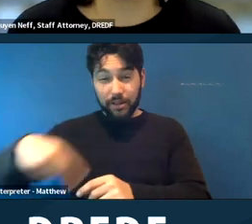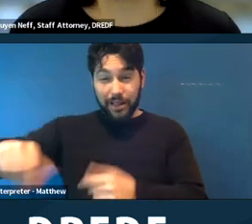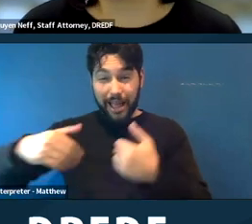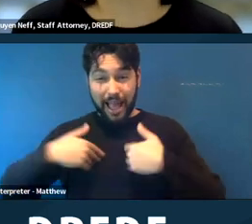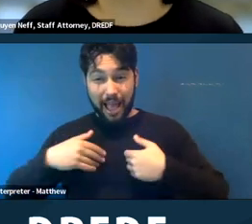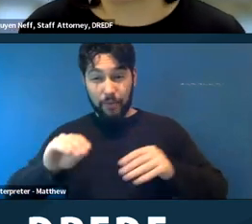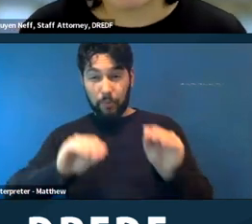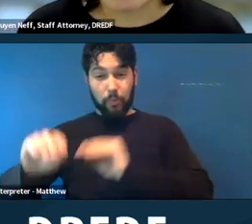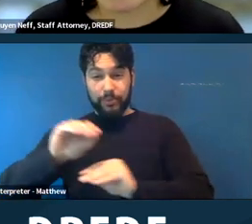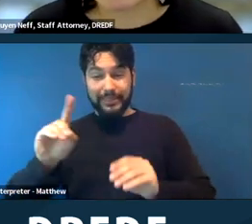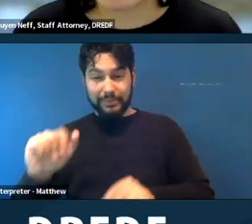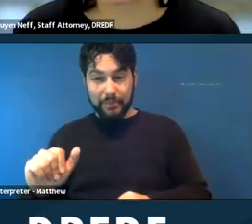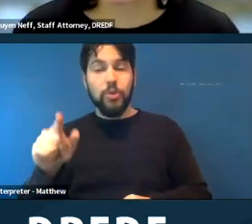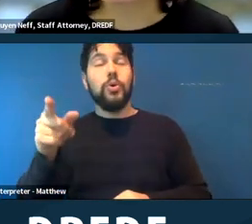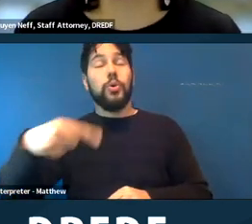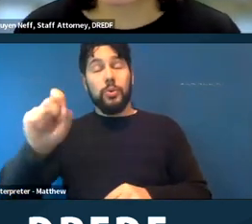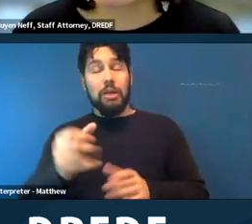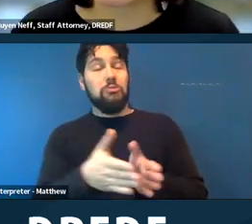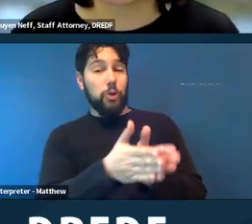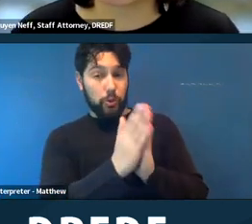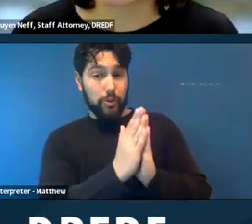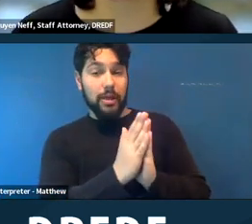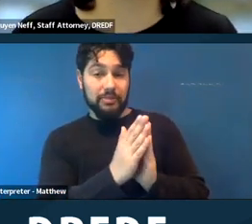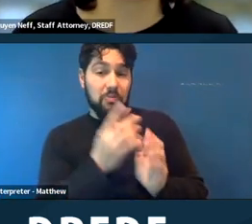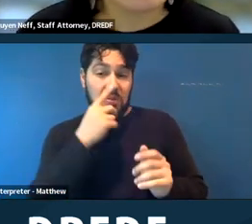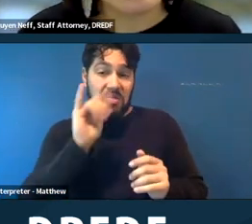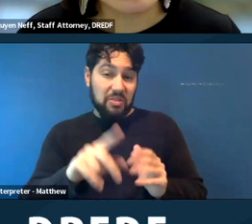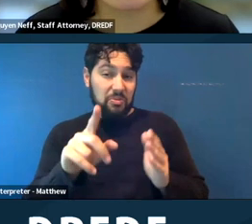you can make a request kind of like that. I do think it would be relatively difficult